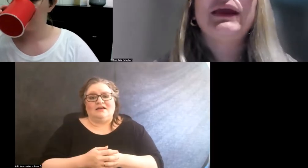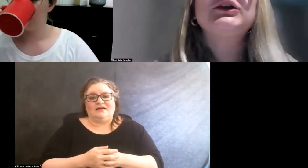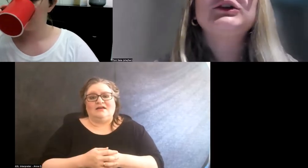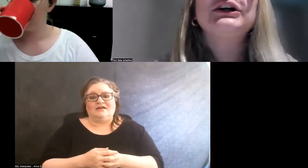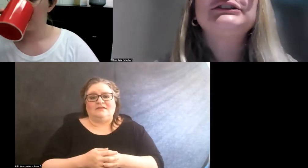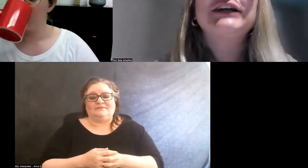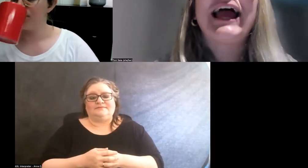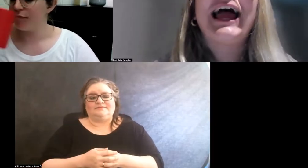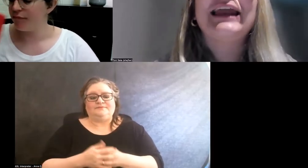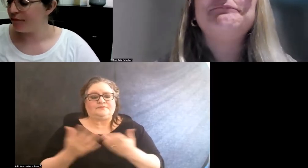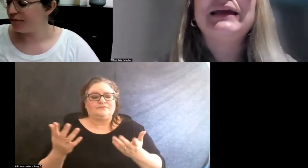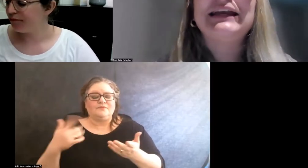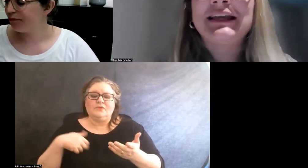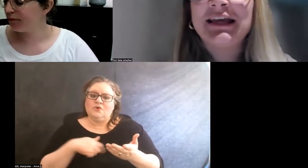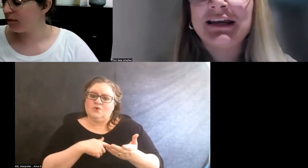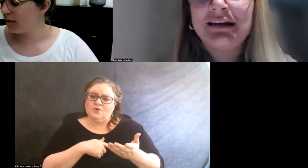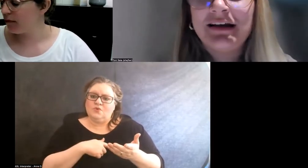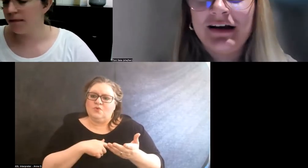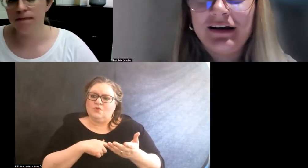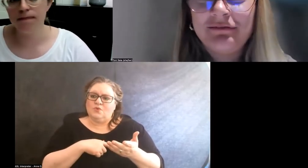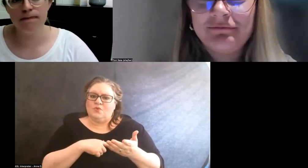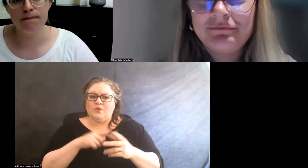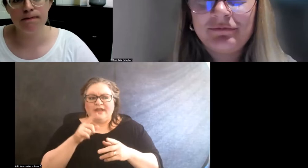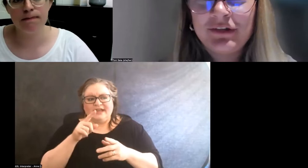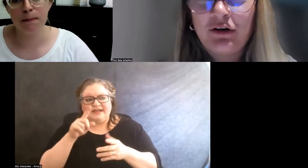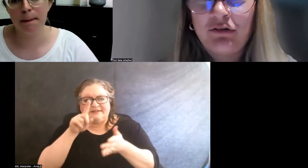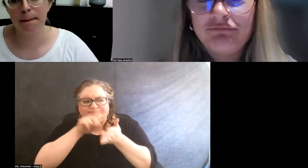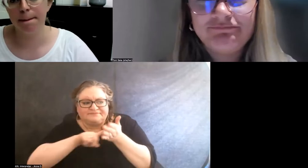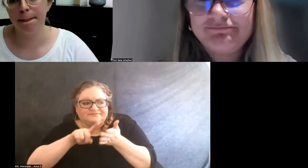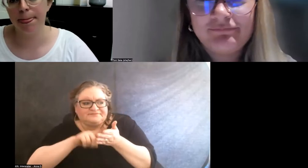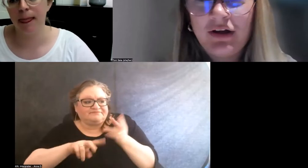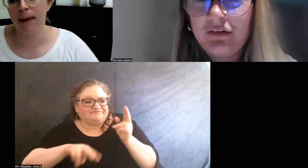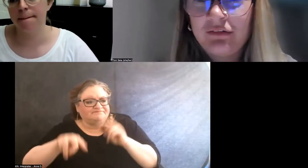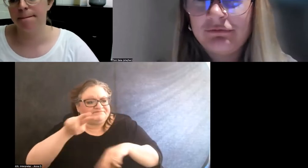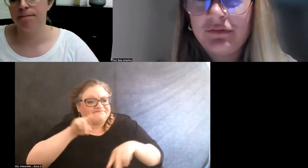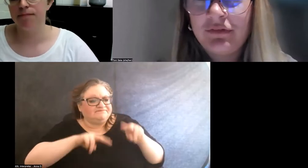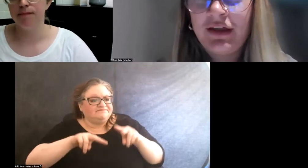we looked at making it, you know, an extension of that